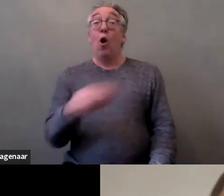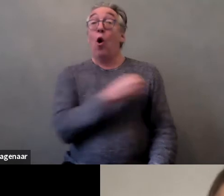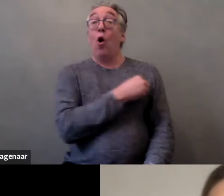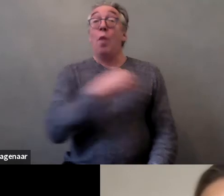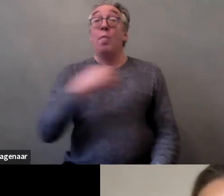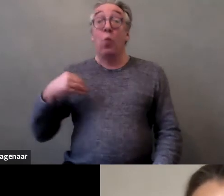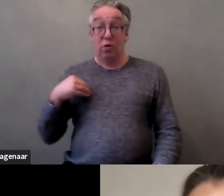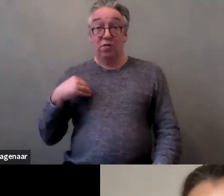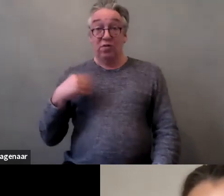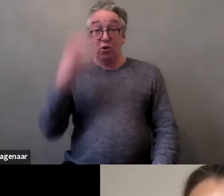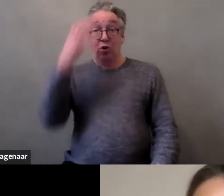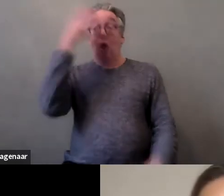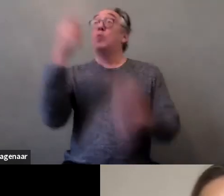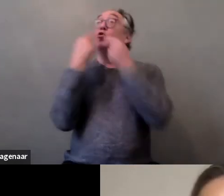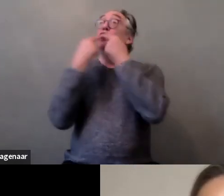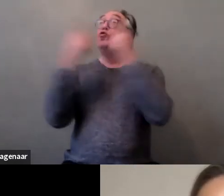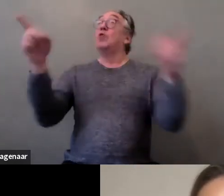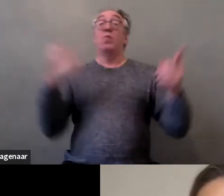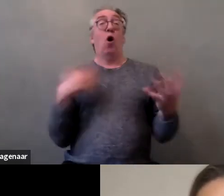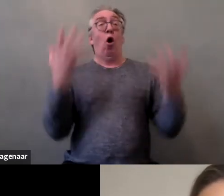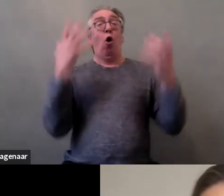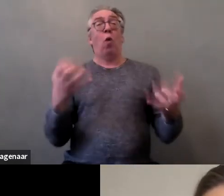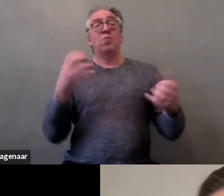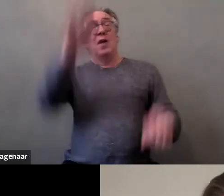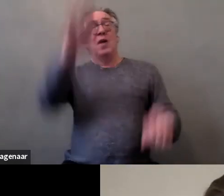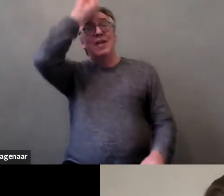that they aim to withdraw from Istanbul Convention.